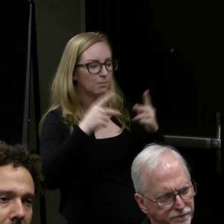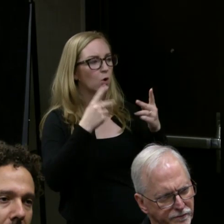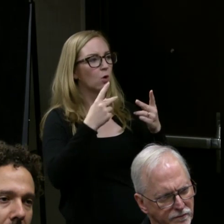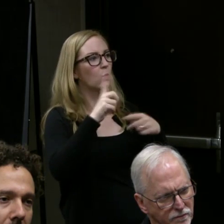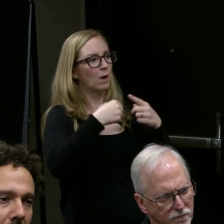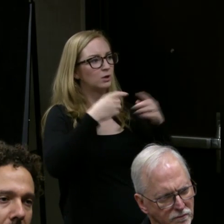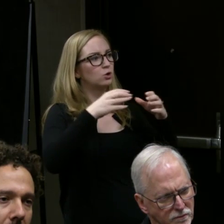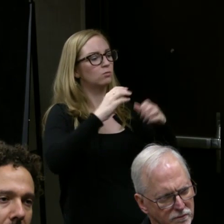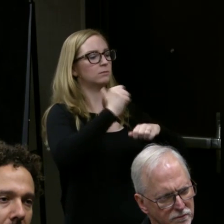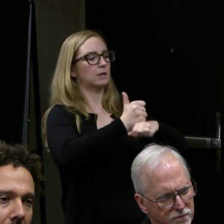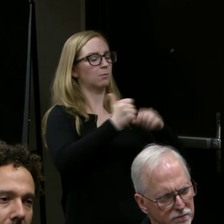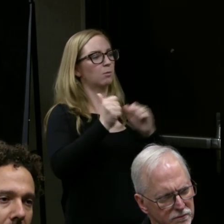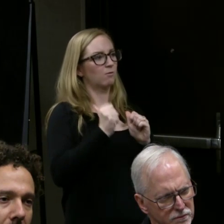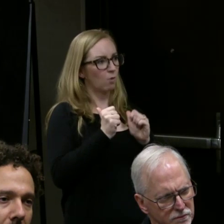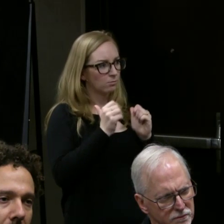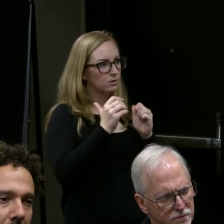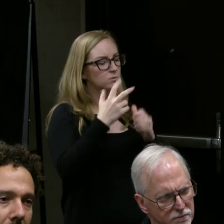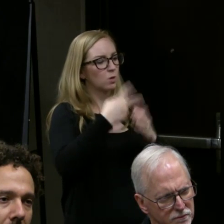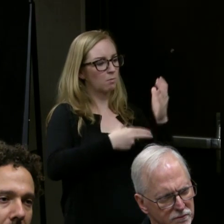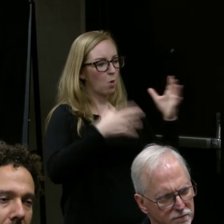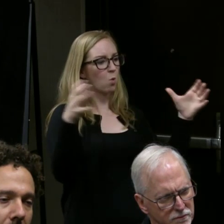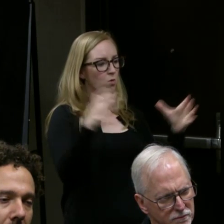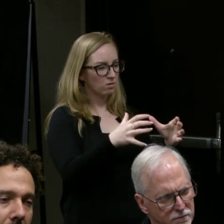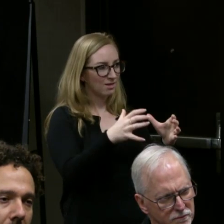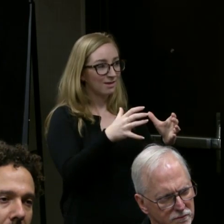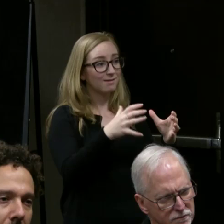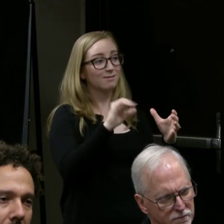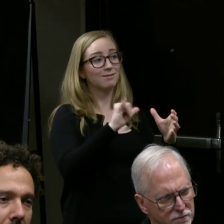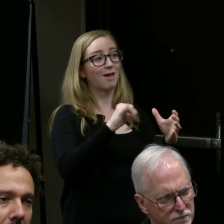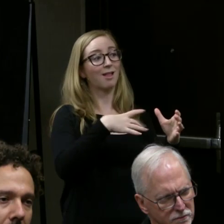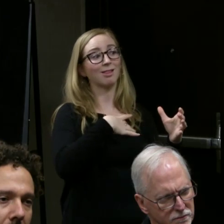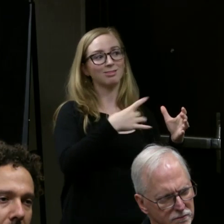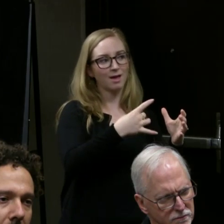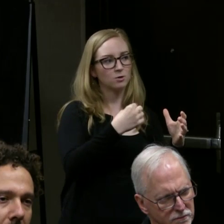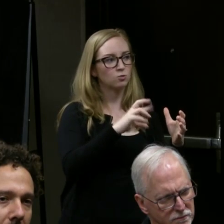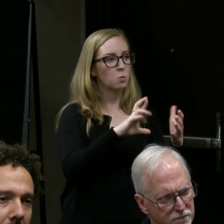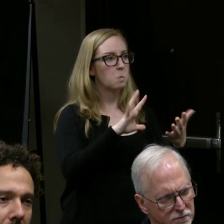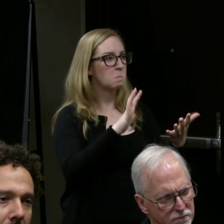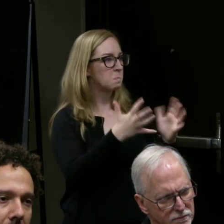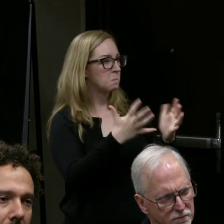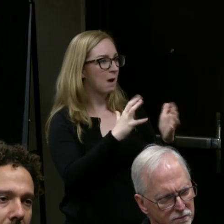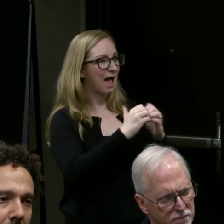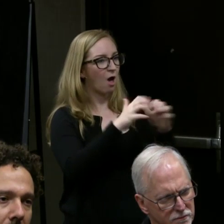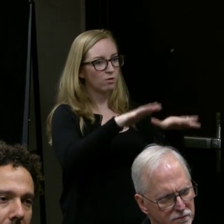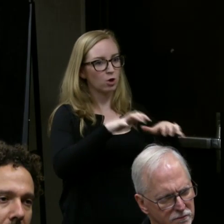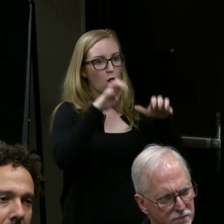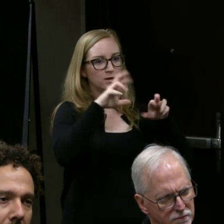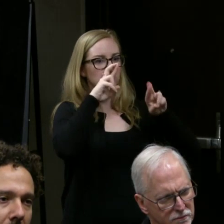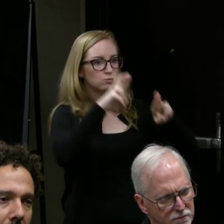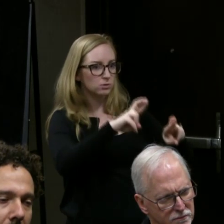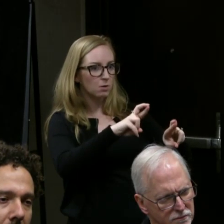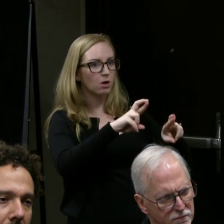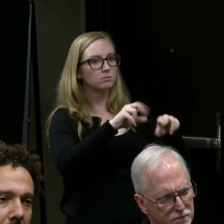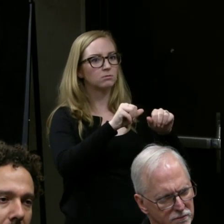And by audiences, what groups do you reach?